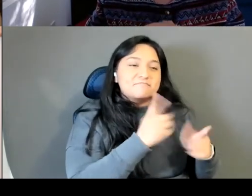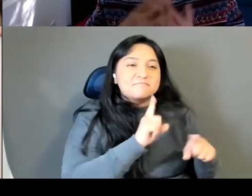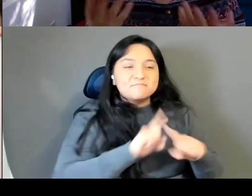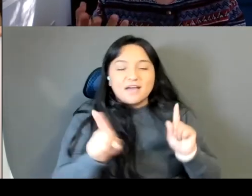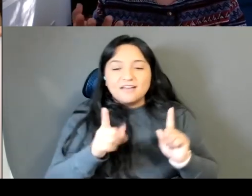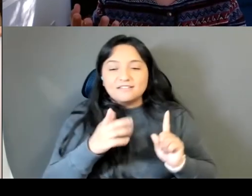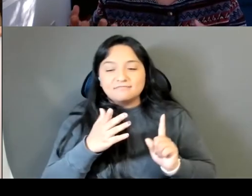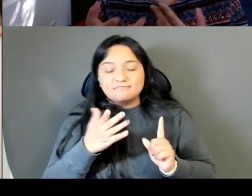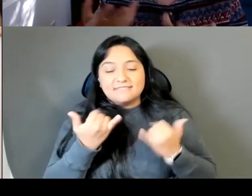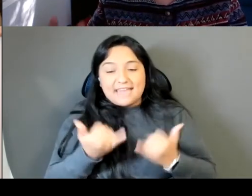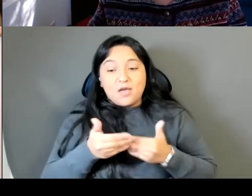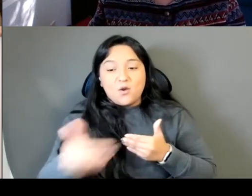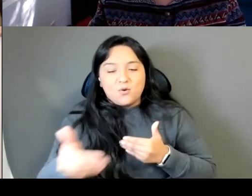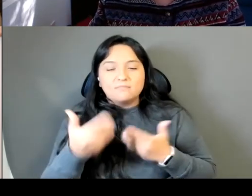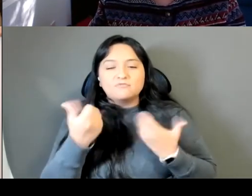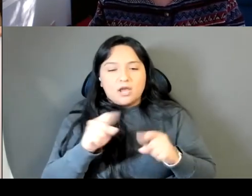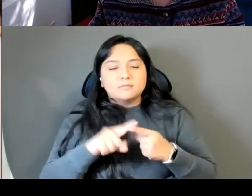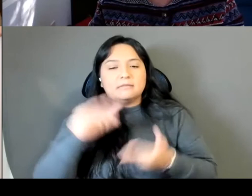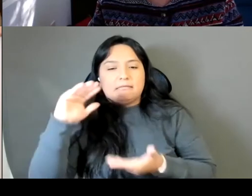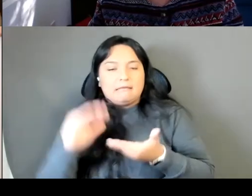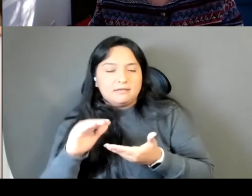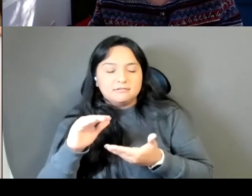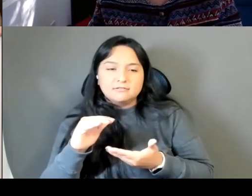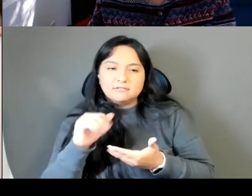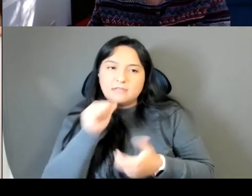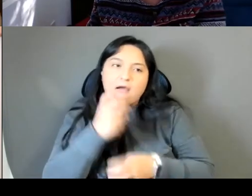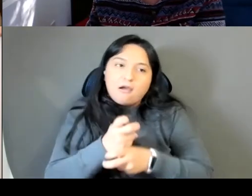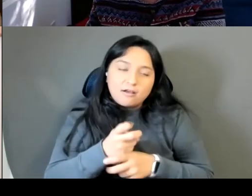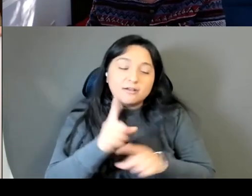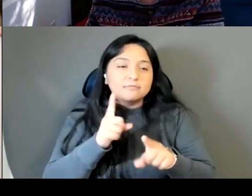But moving soon, and so who knows how much writing I'll get done.